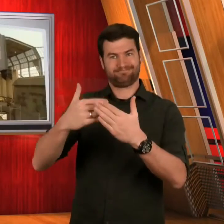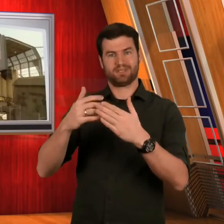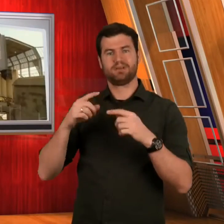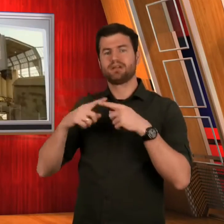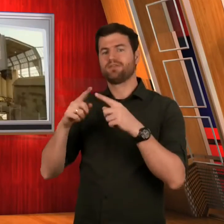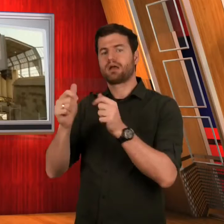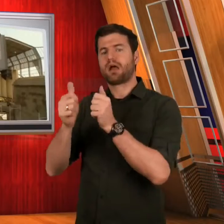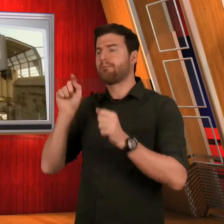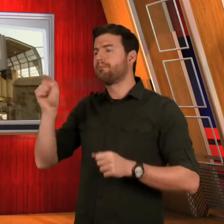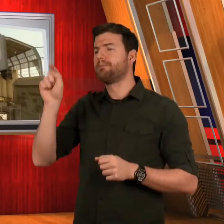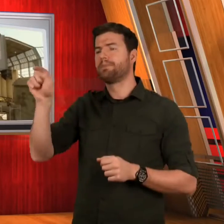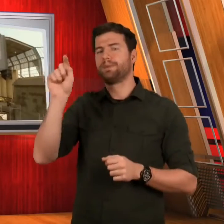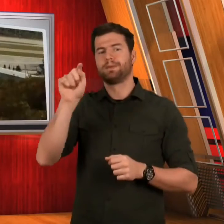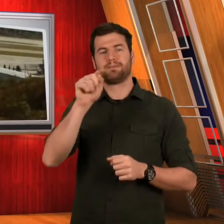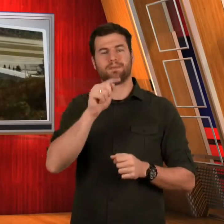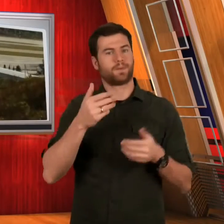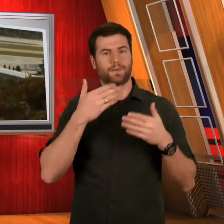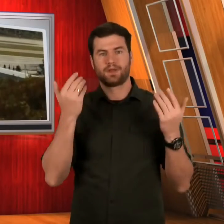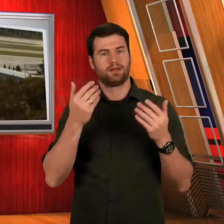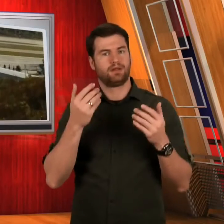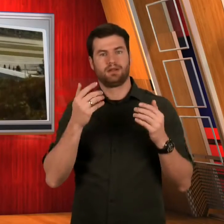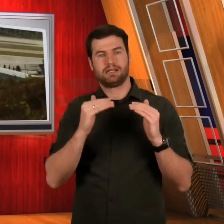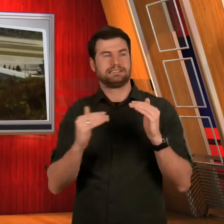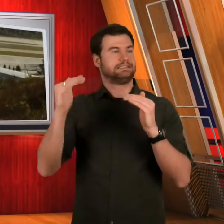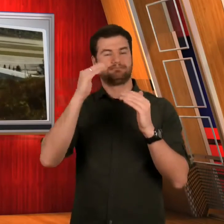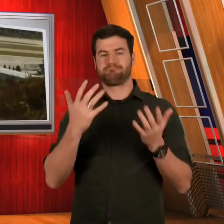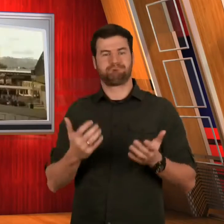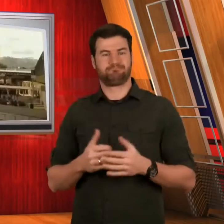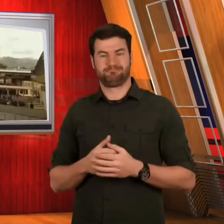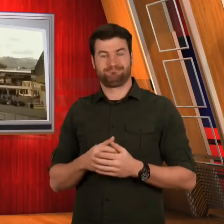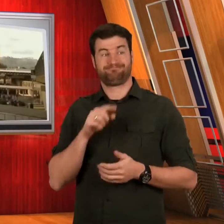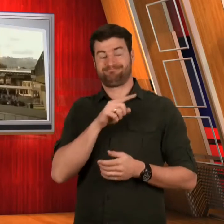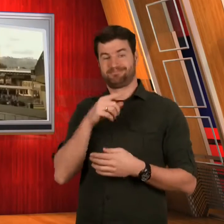as the most expensive games ever held,